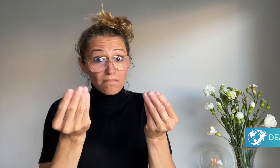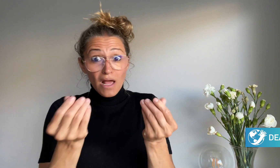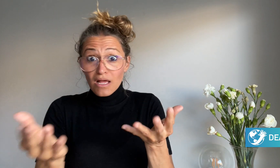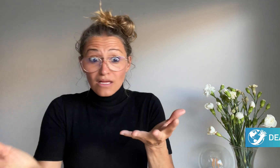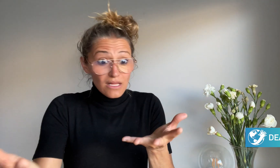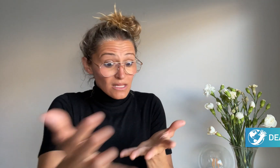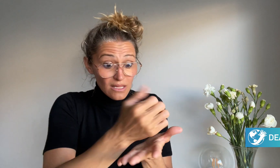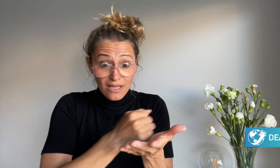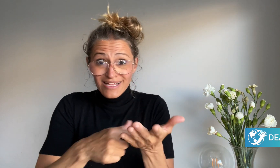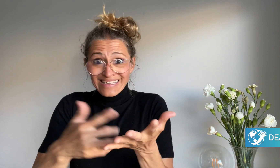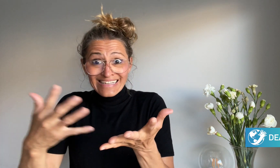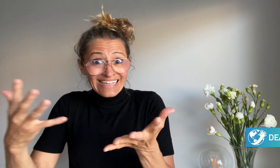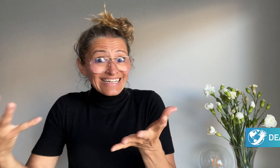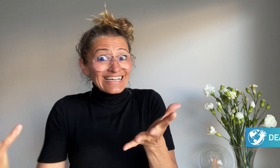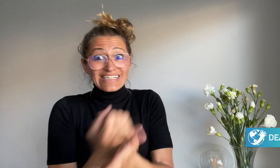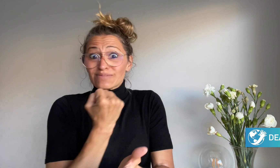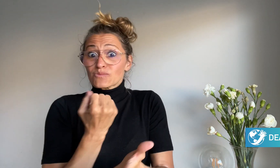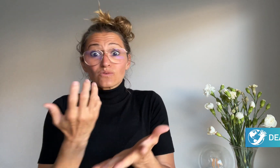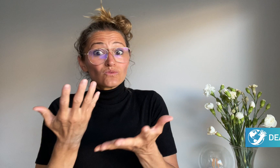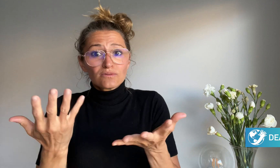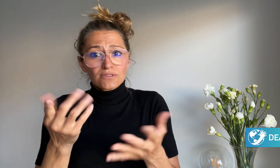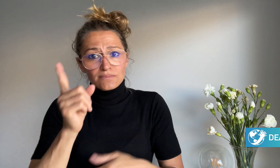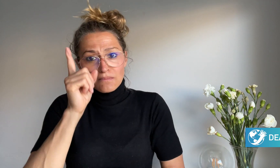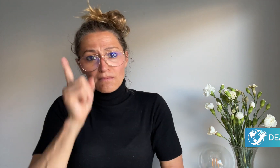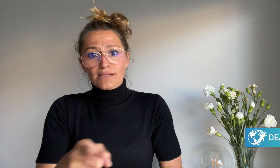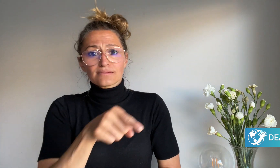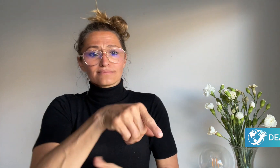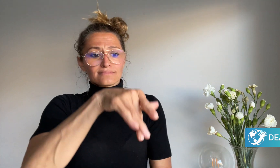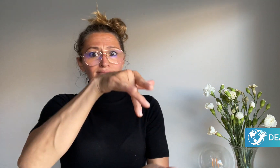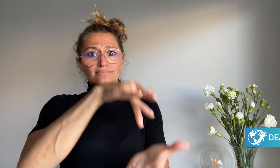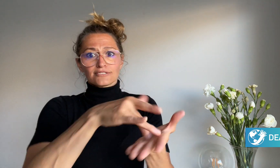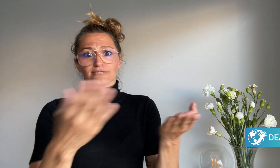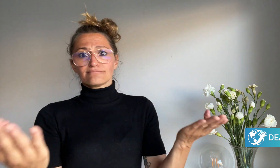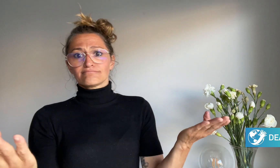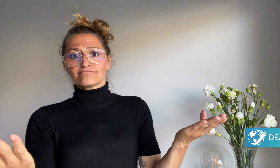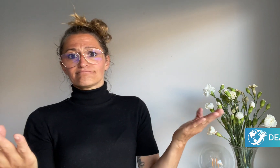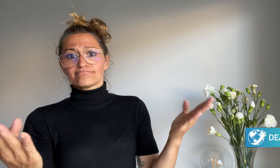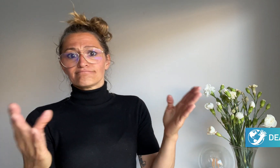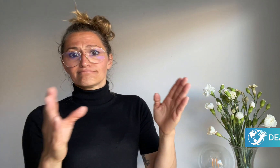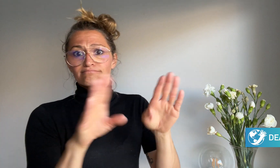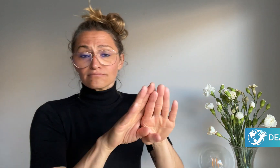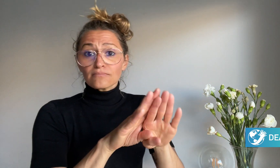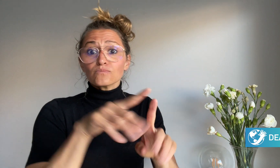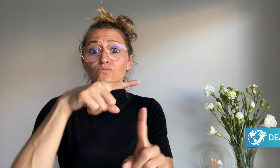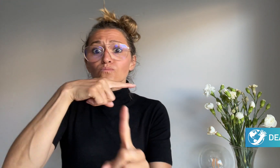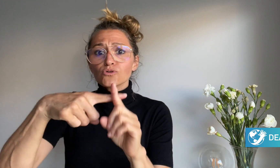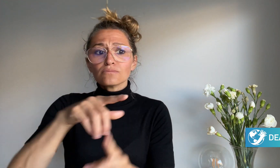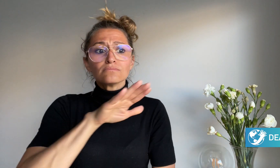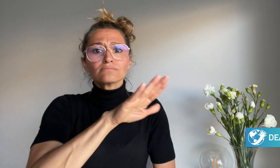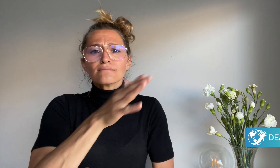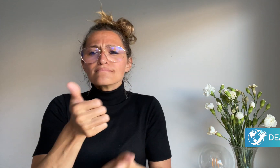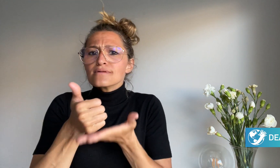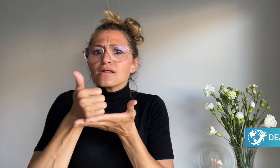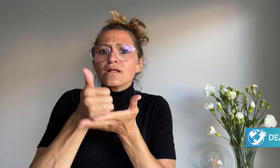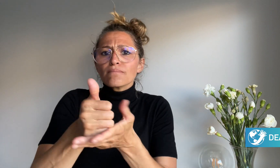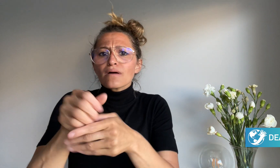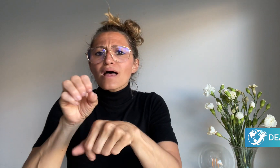and close their counseling services. On May 28th,